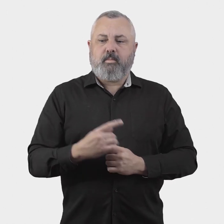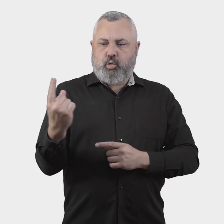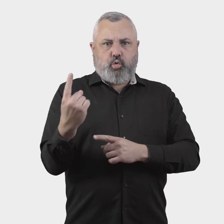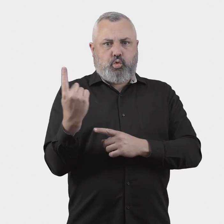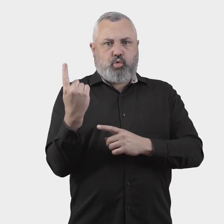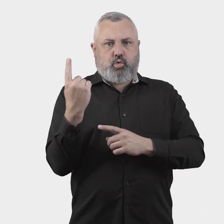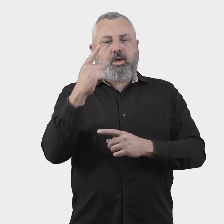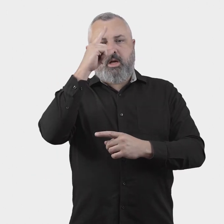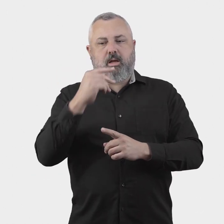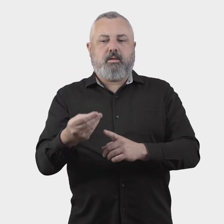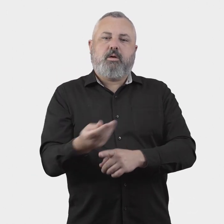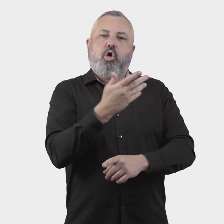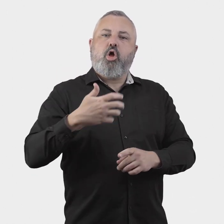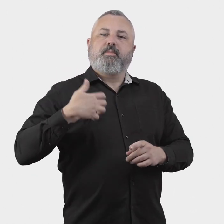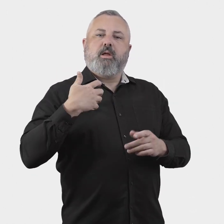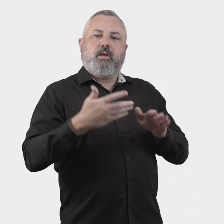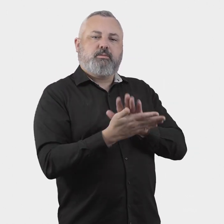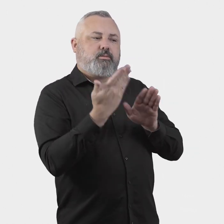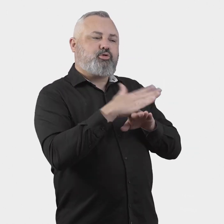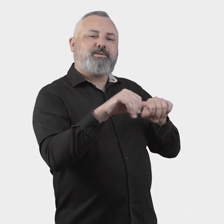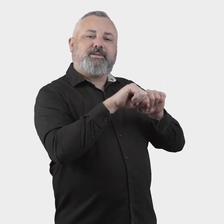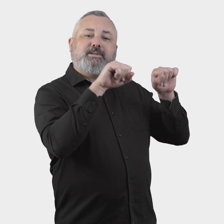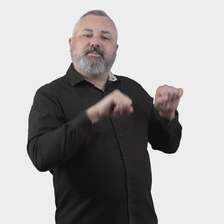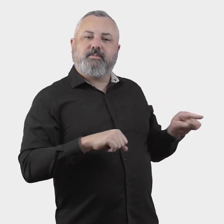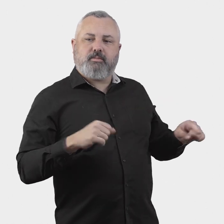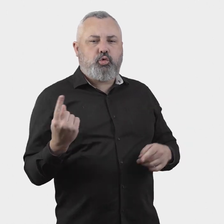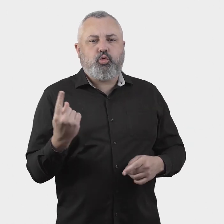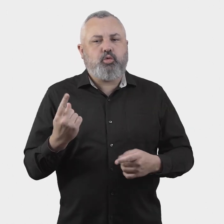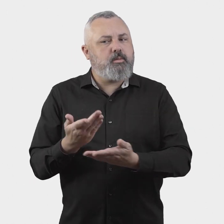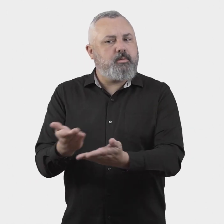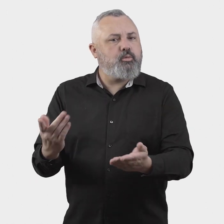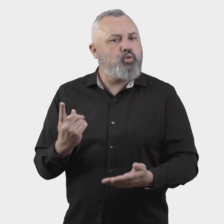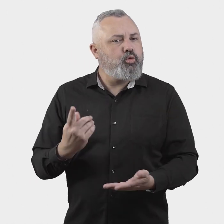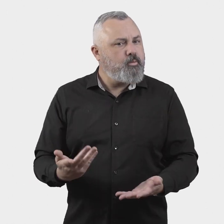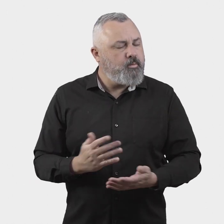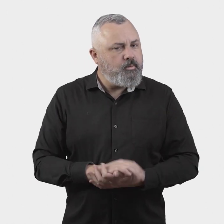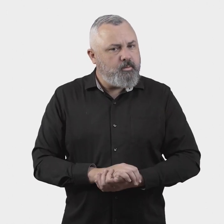14. Who should be eligible to make complaints to the Aviation Industry Ombuds Scheme?